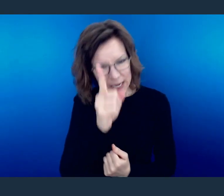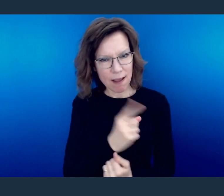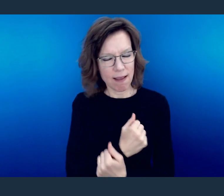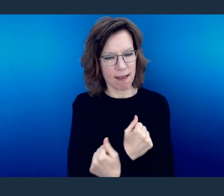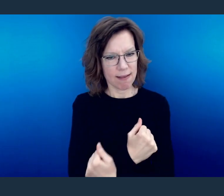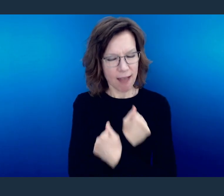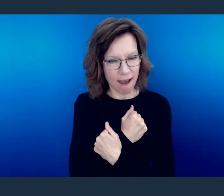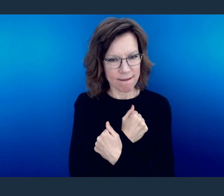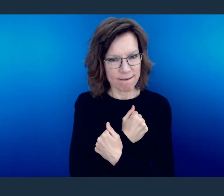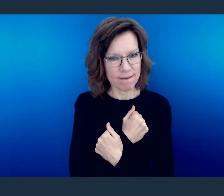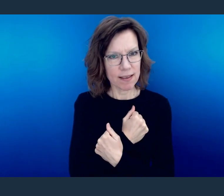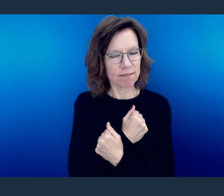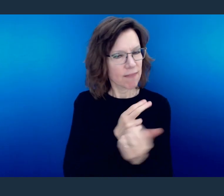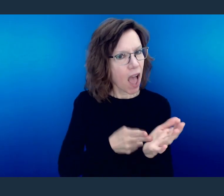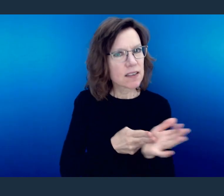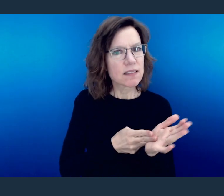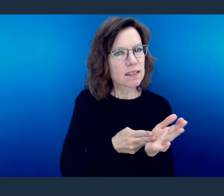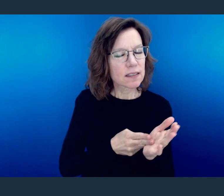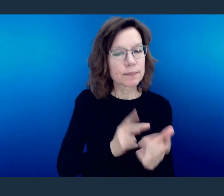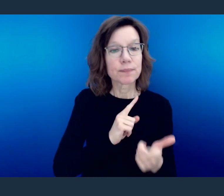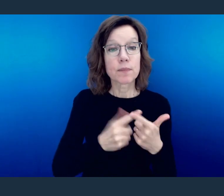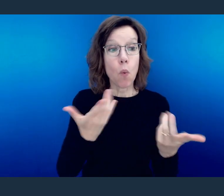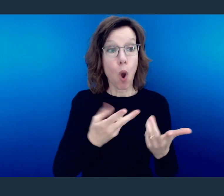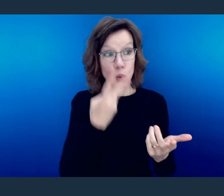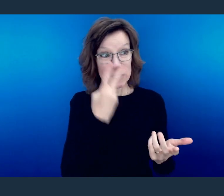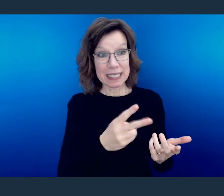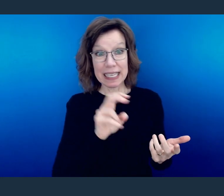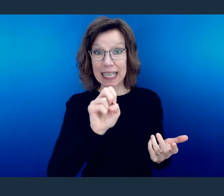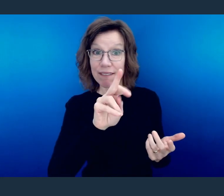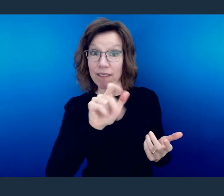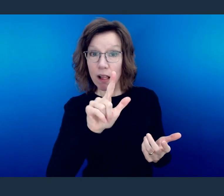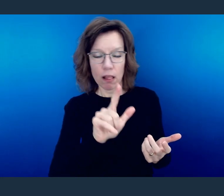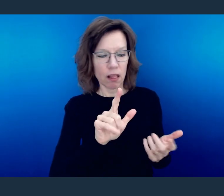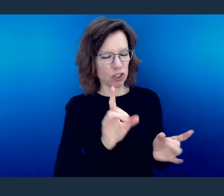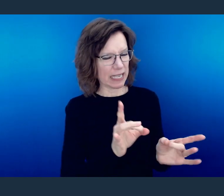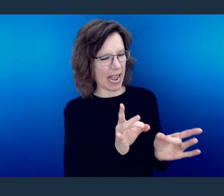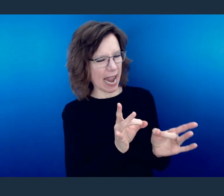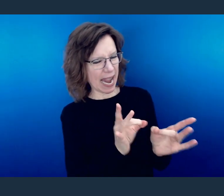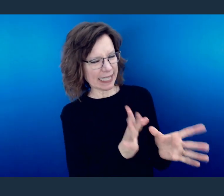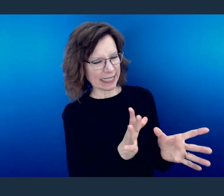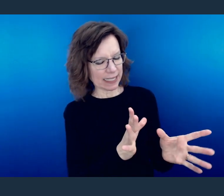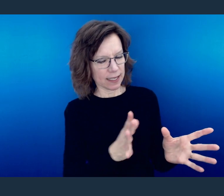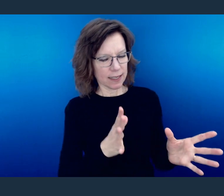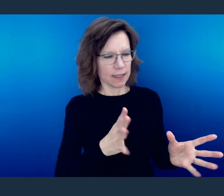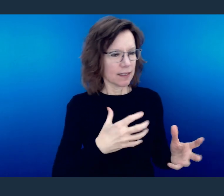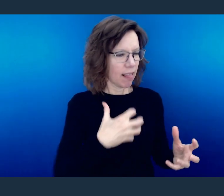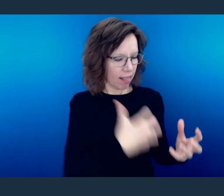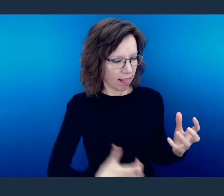"Abhor what is evil." Disdain what is evil. Detest what is evil.